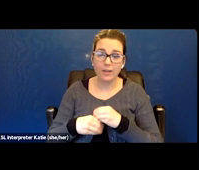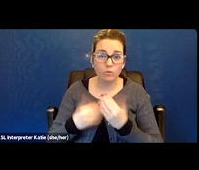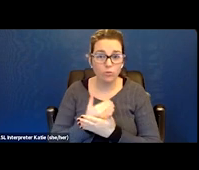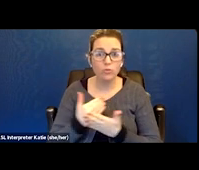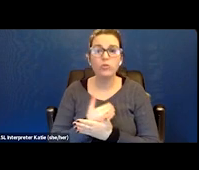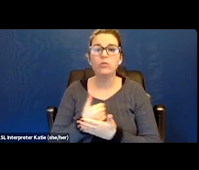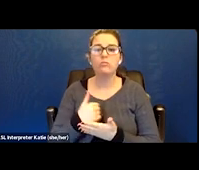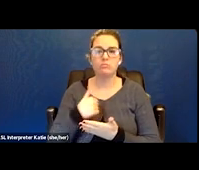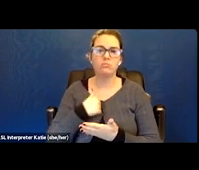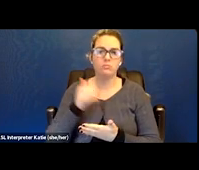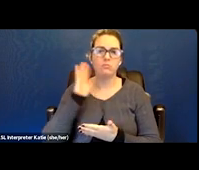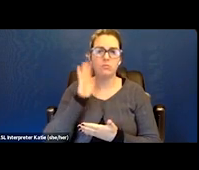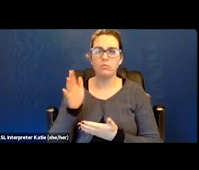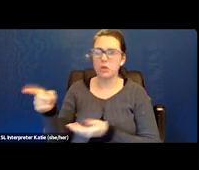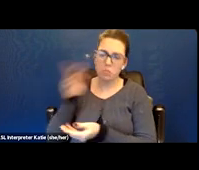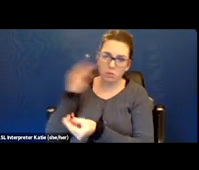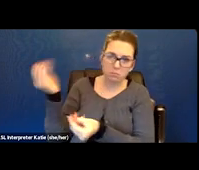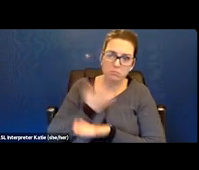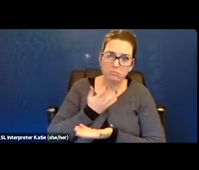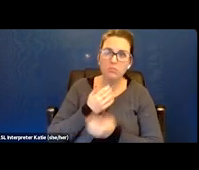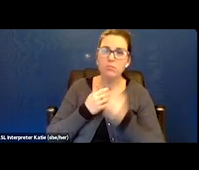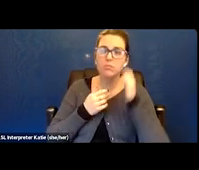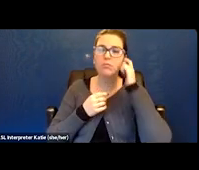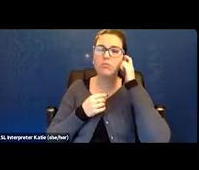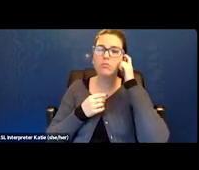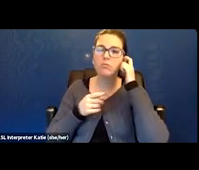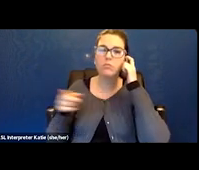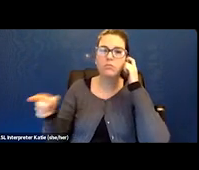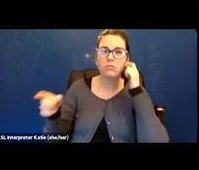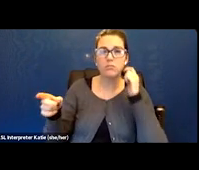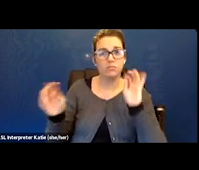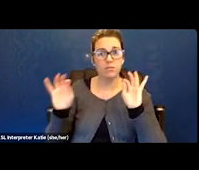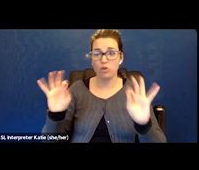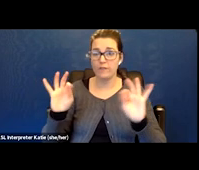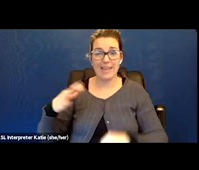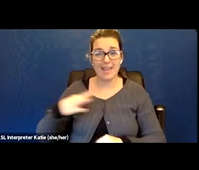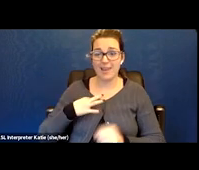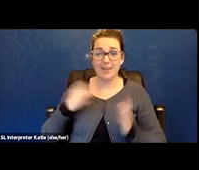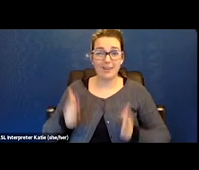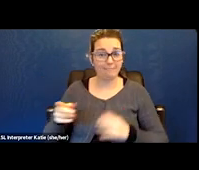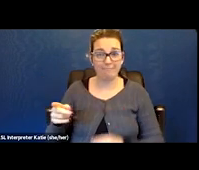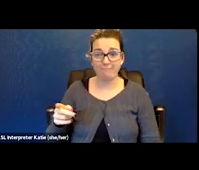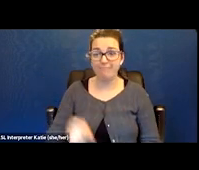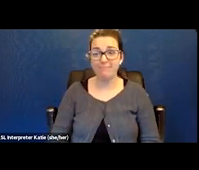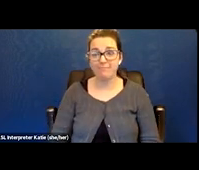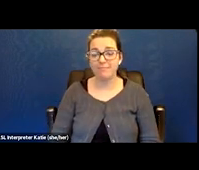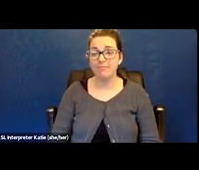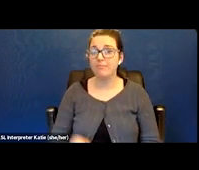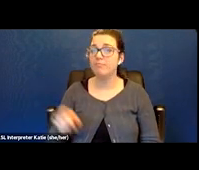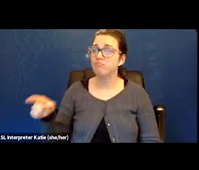I would, he would update me. Basically he was the perfect candidate. Indication which is so important